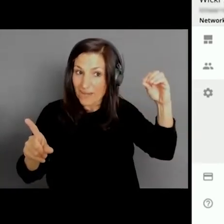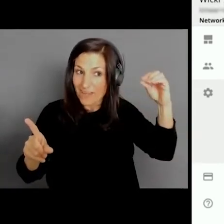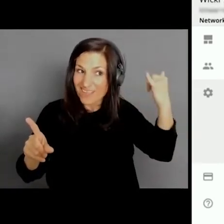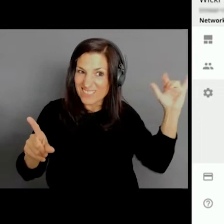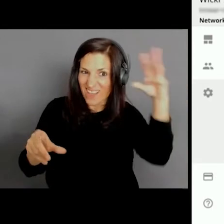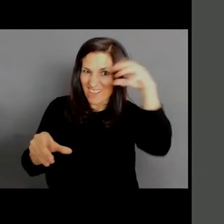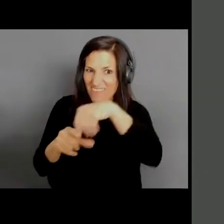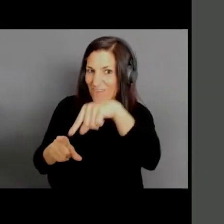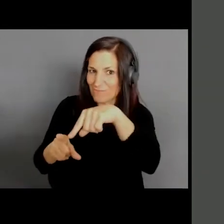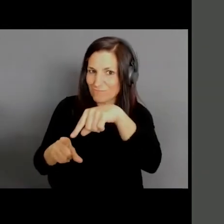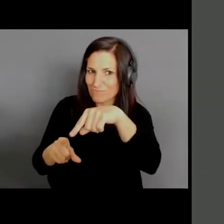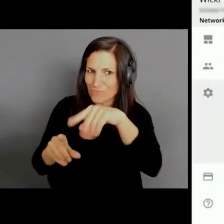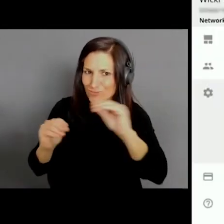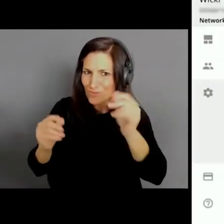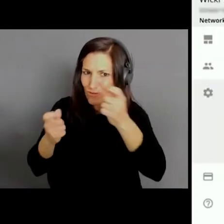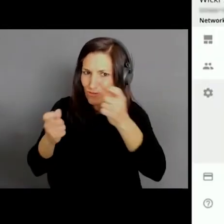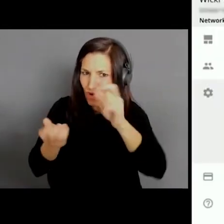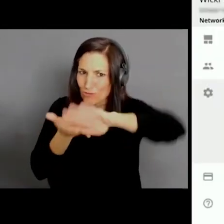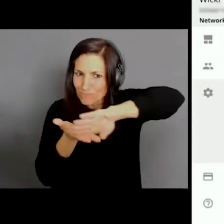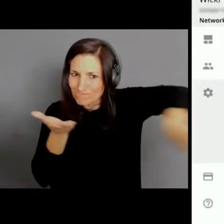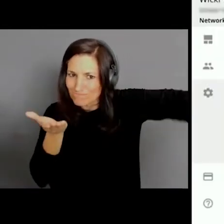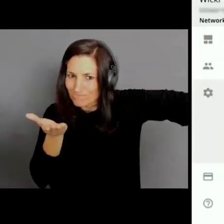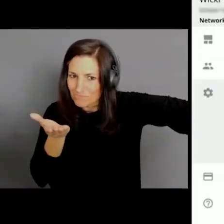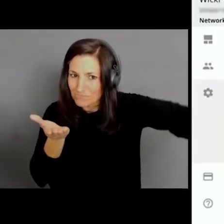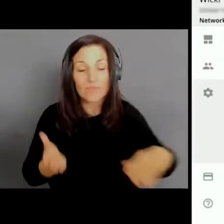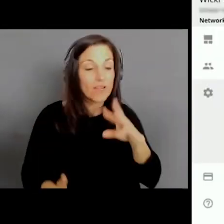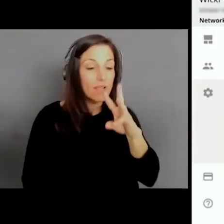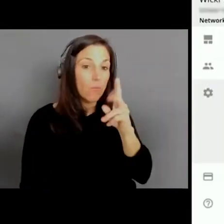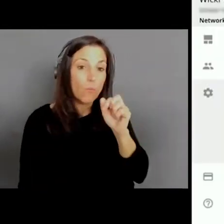In Wickr, what we built are these administrative controls so that that's not the case.